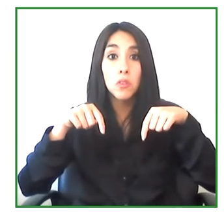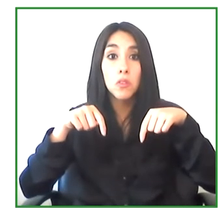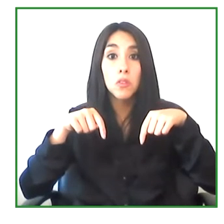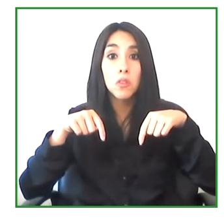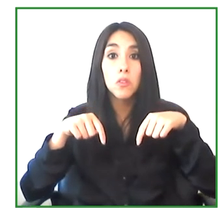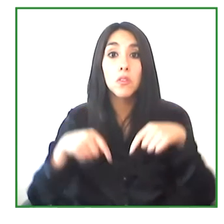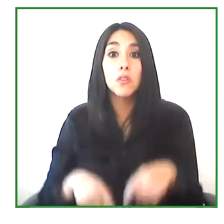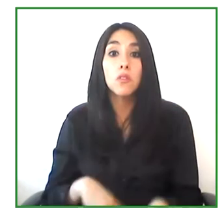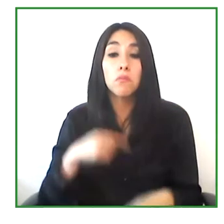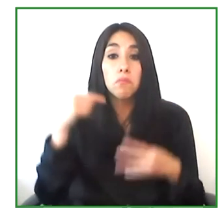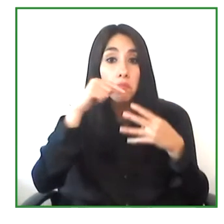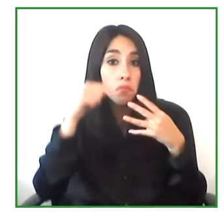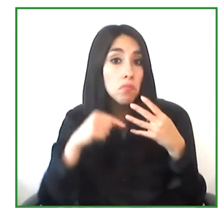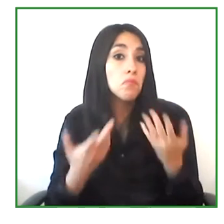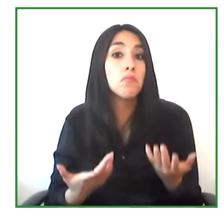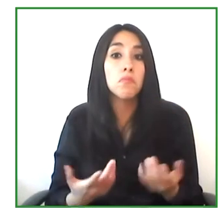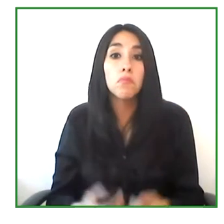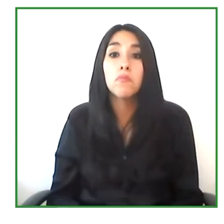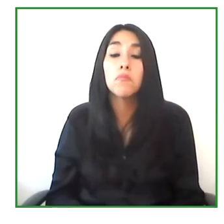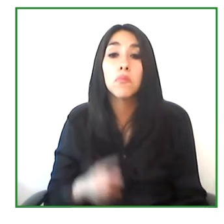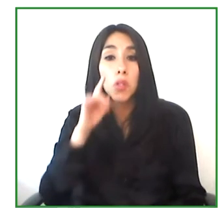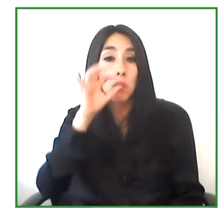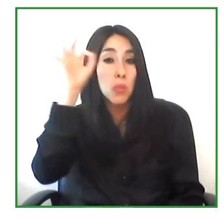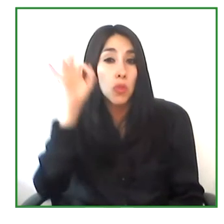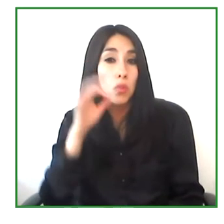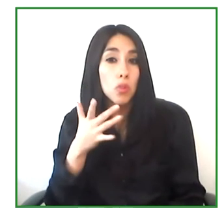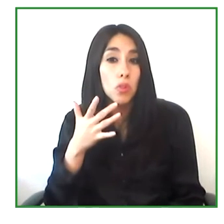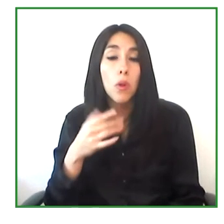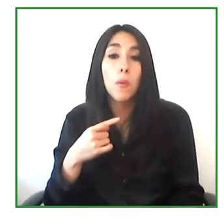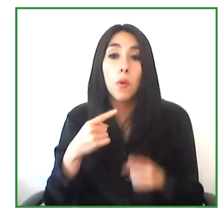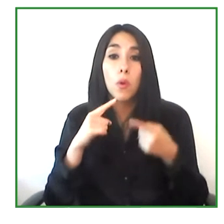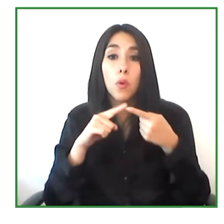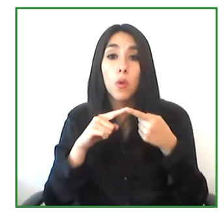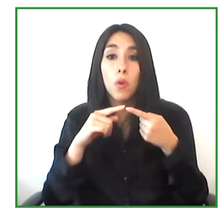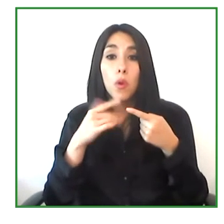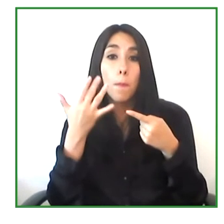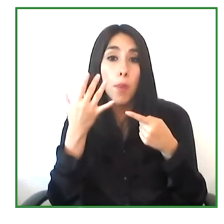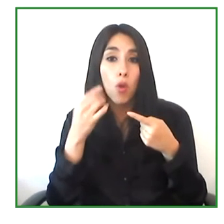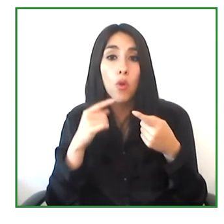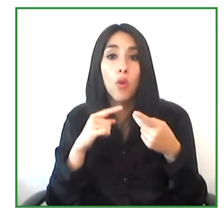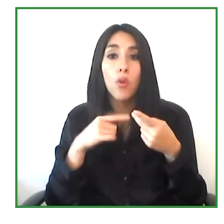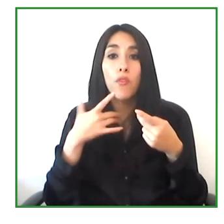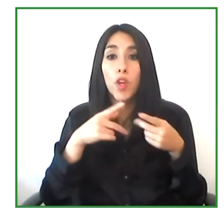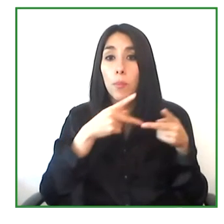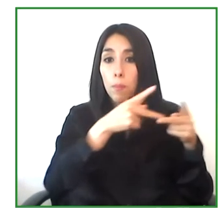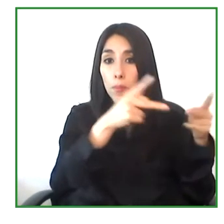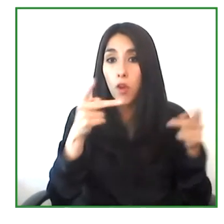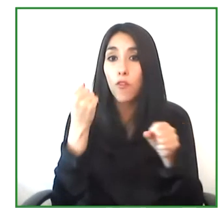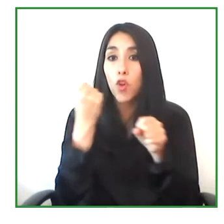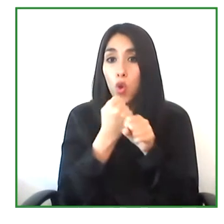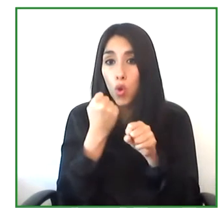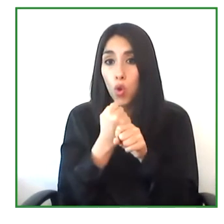to be able to truly evaluate these indicators. But in terms of the number of job posts,